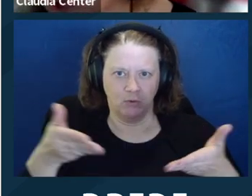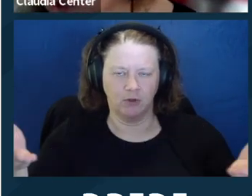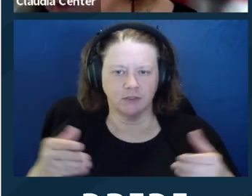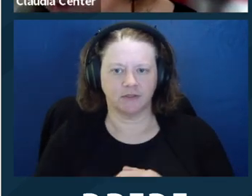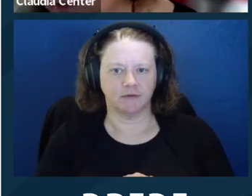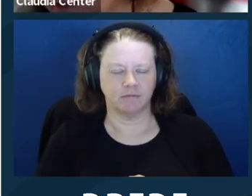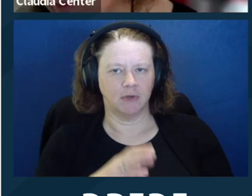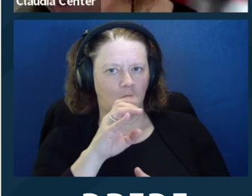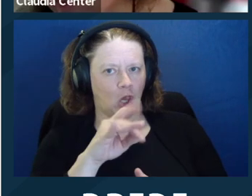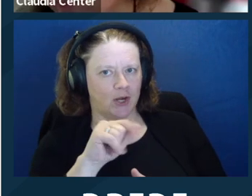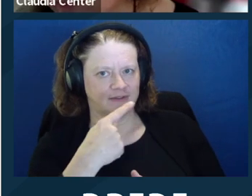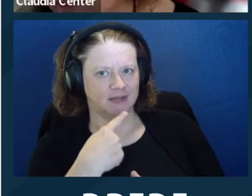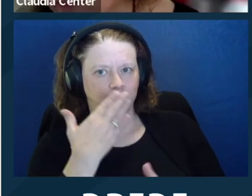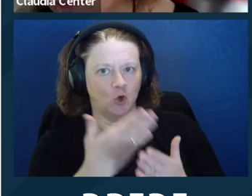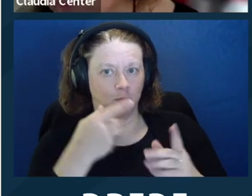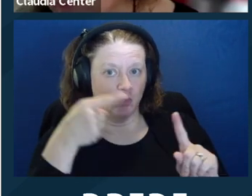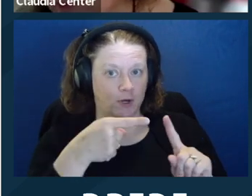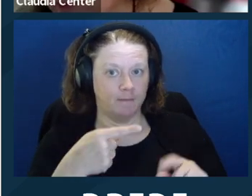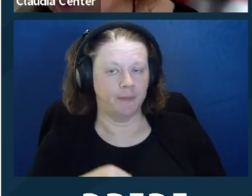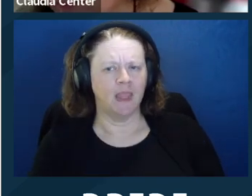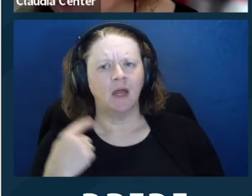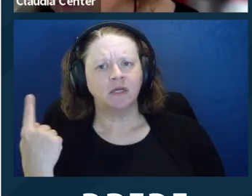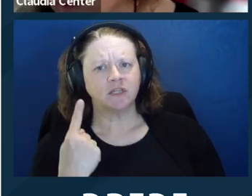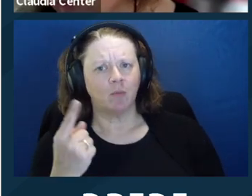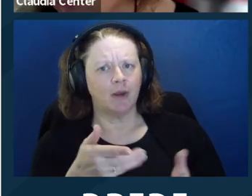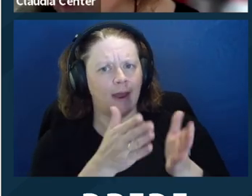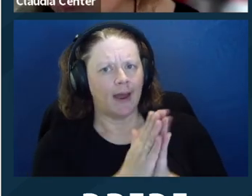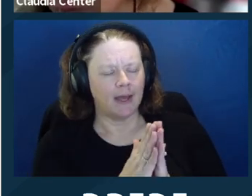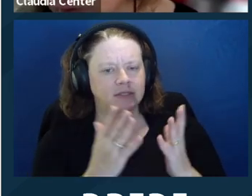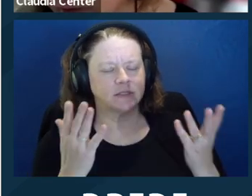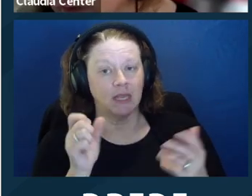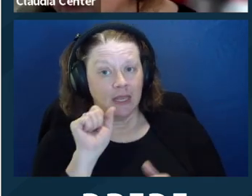the child of a senior with disabilities comes to you and says they have a power of attorney